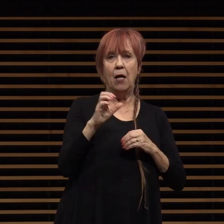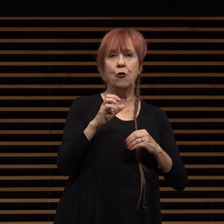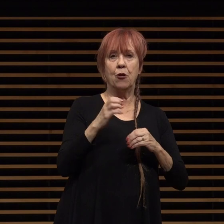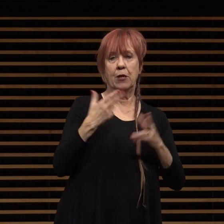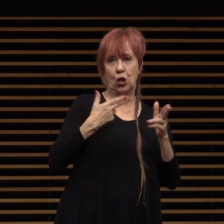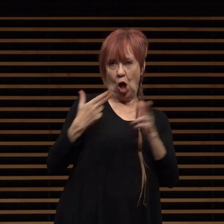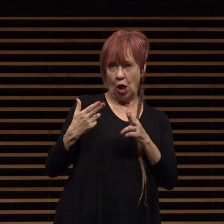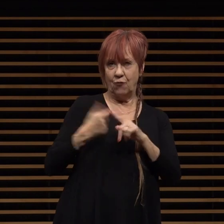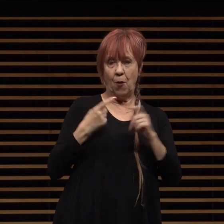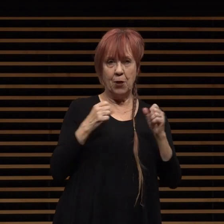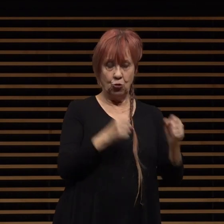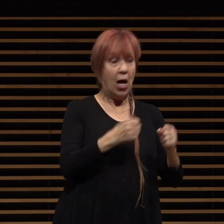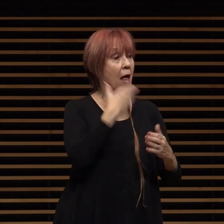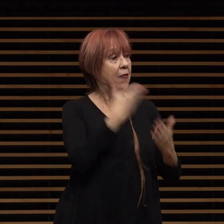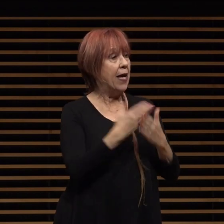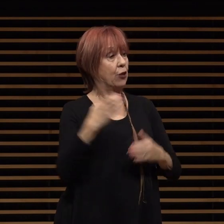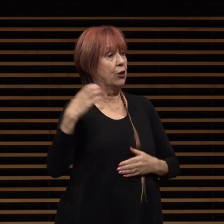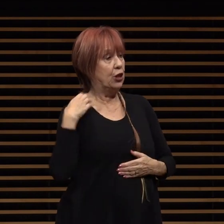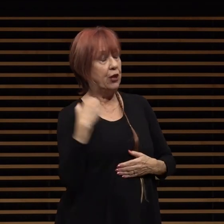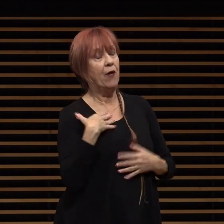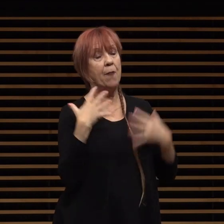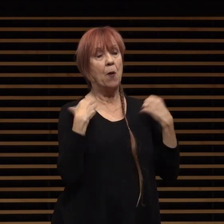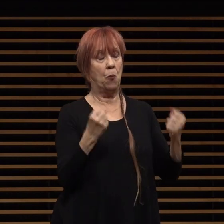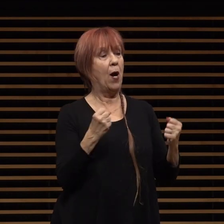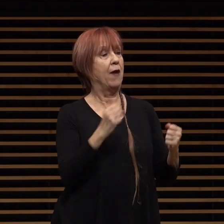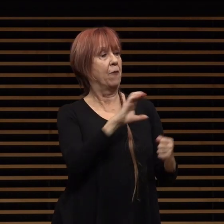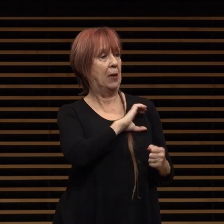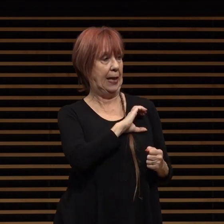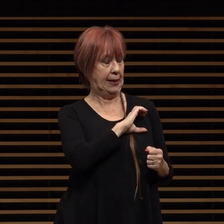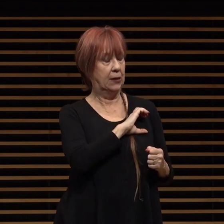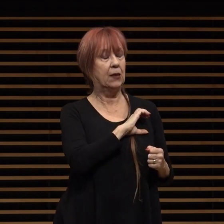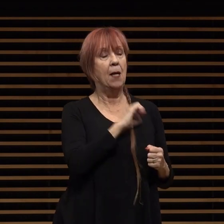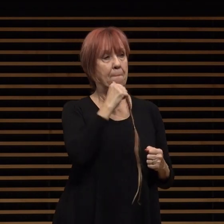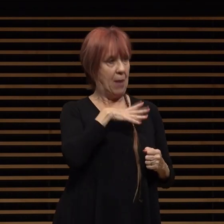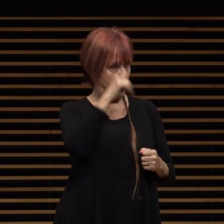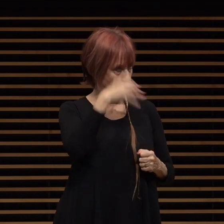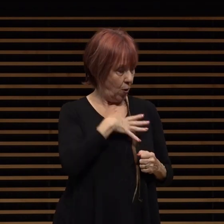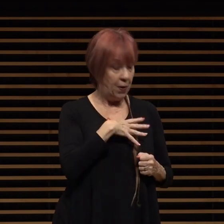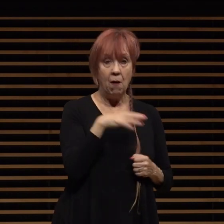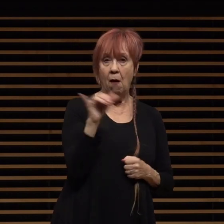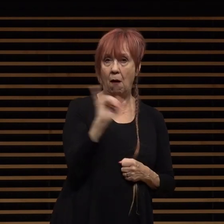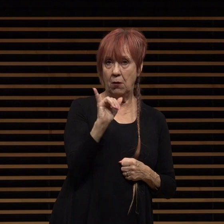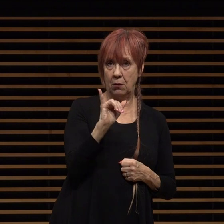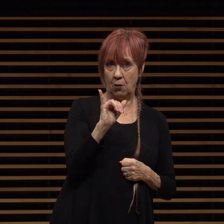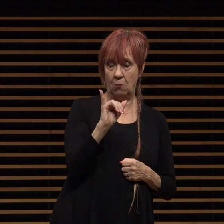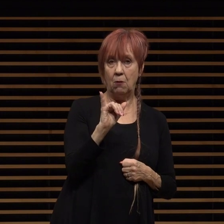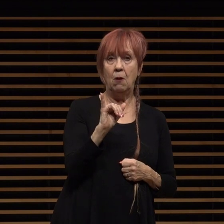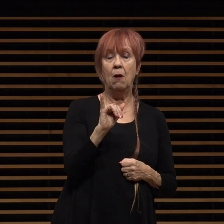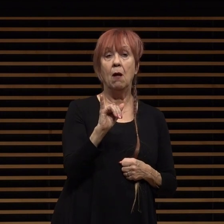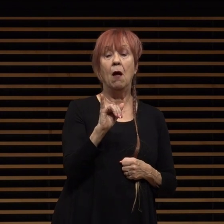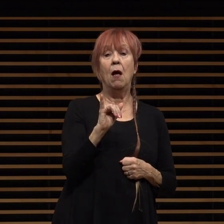the brave men and women of the pasano police department also